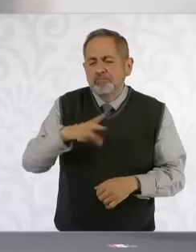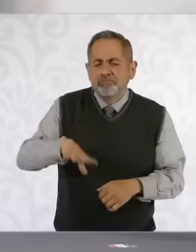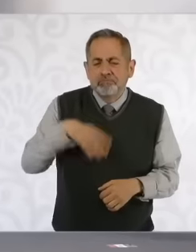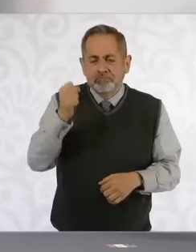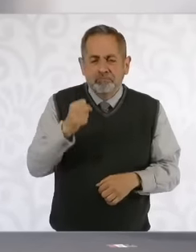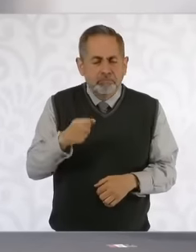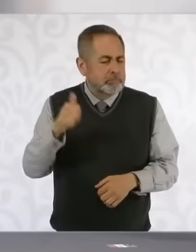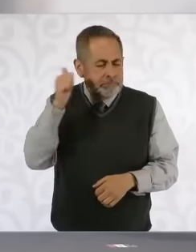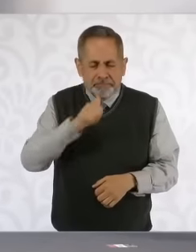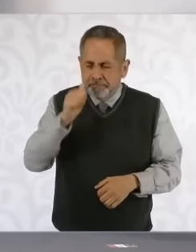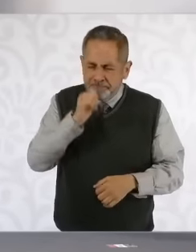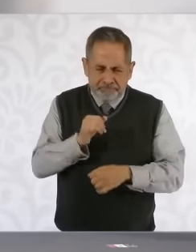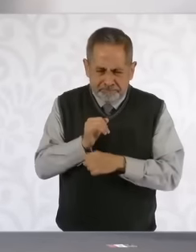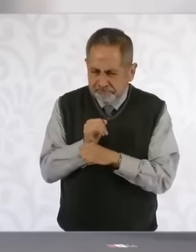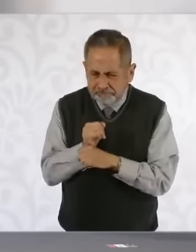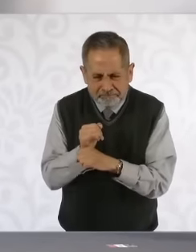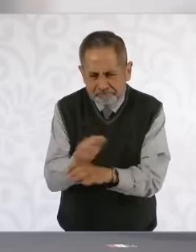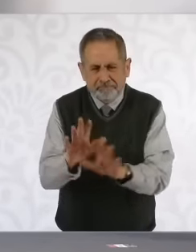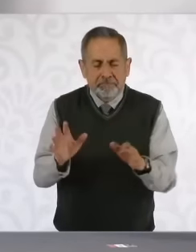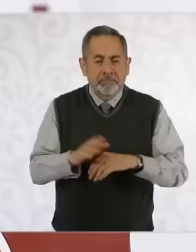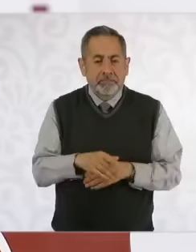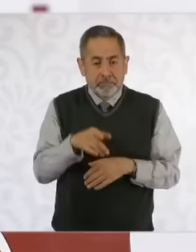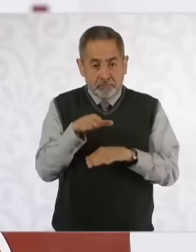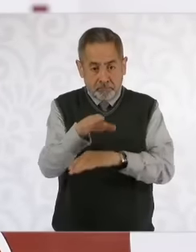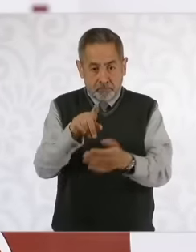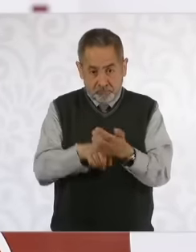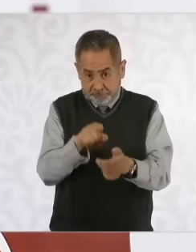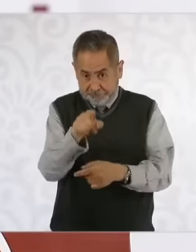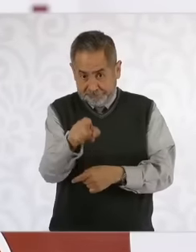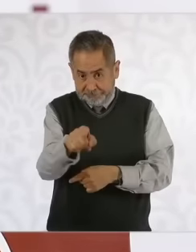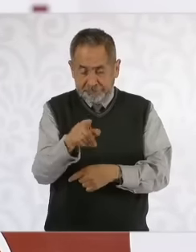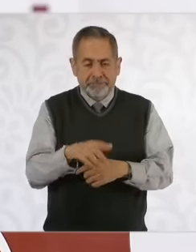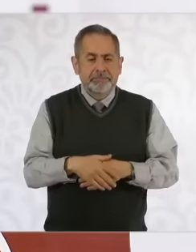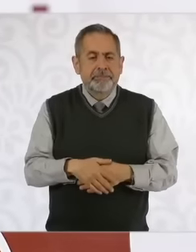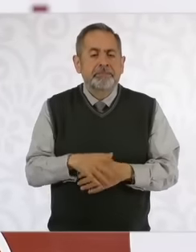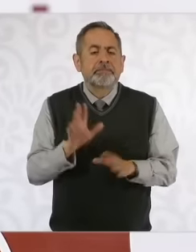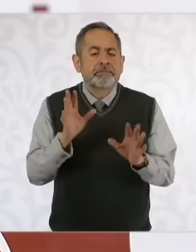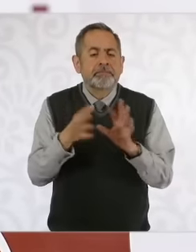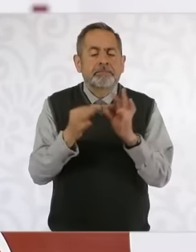is investigated And then speaking of that specific case it would already fall into the scope of